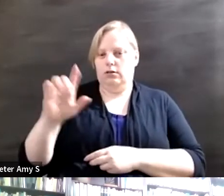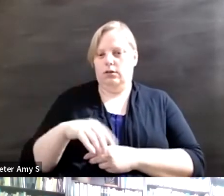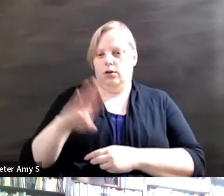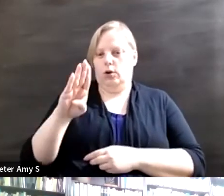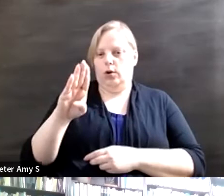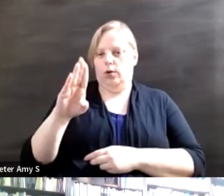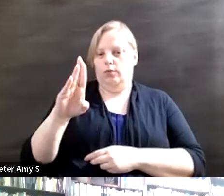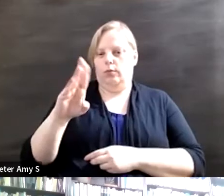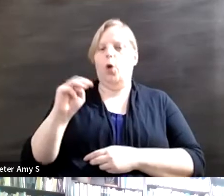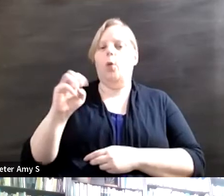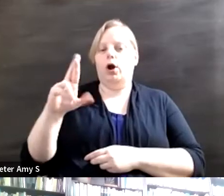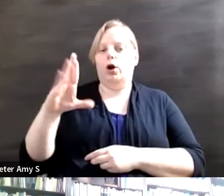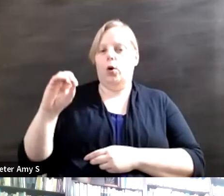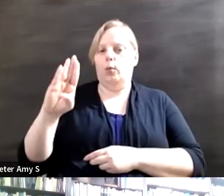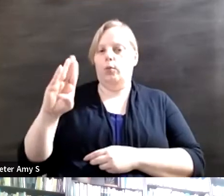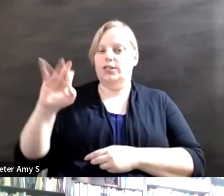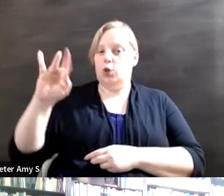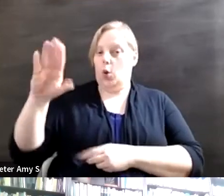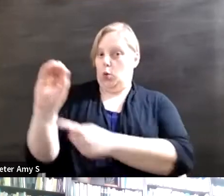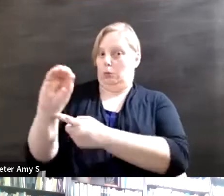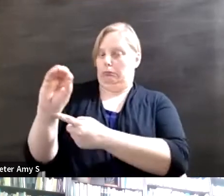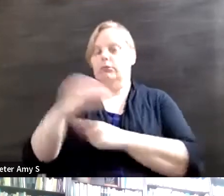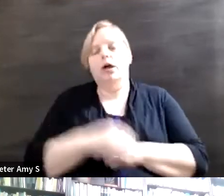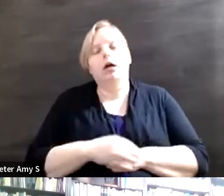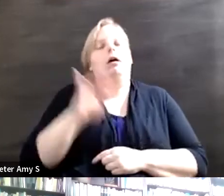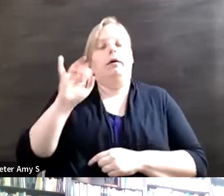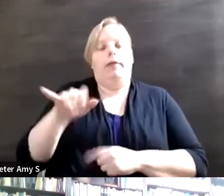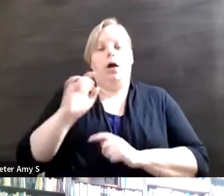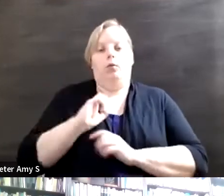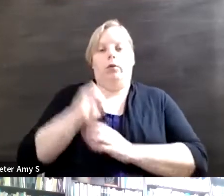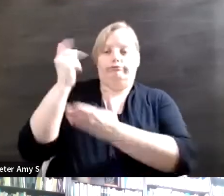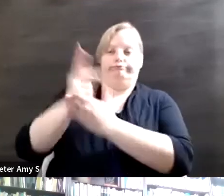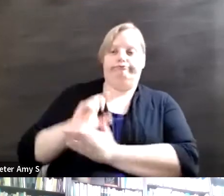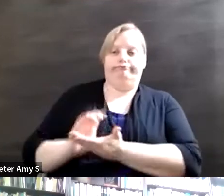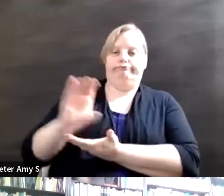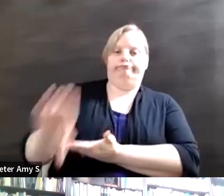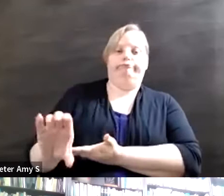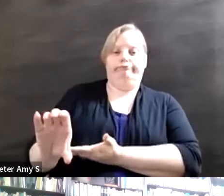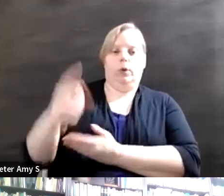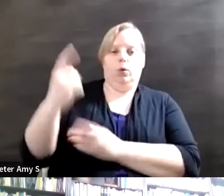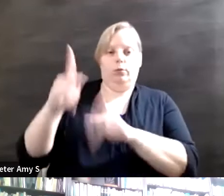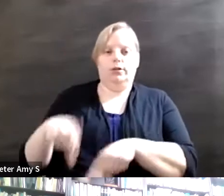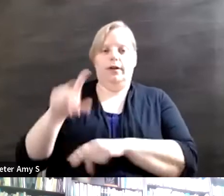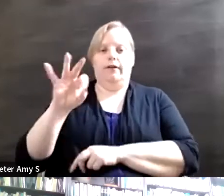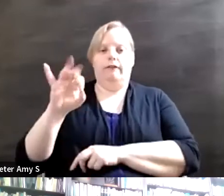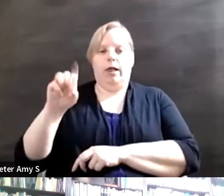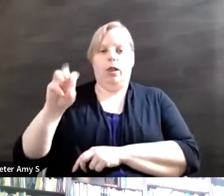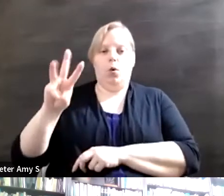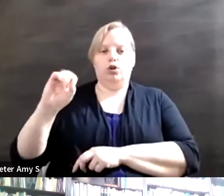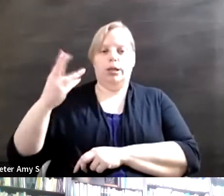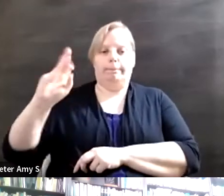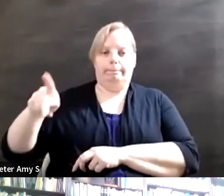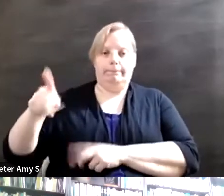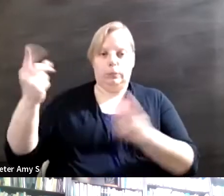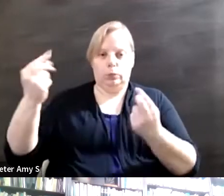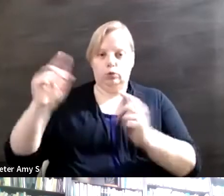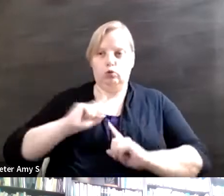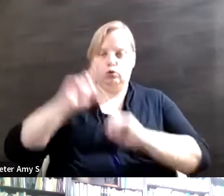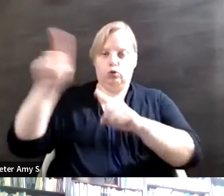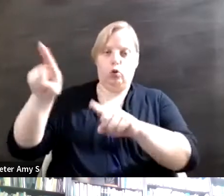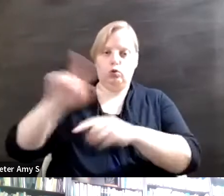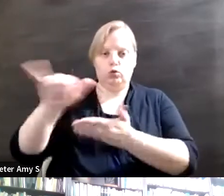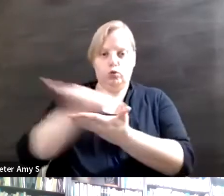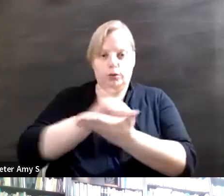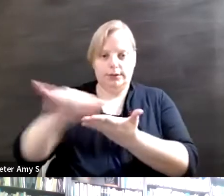and we grant an emergent activist a a fellowship for him to go to New York City and be trained on